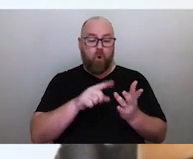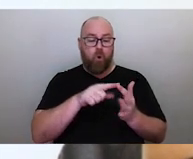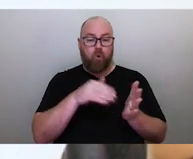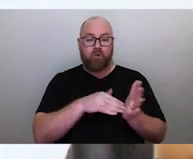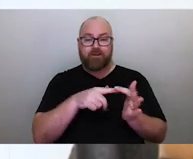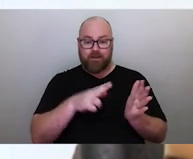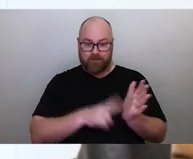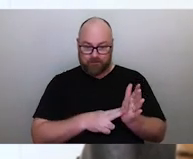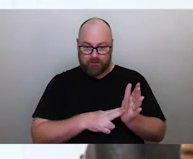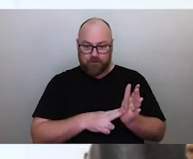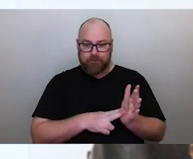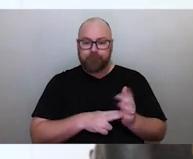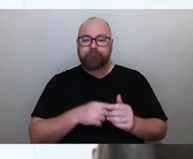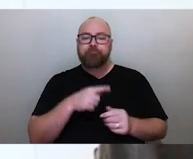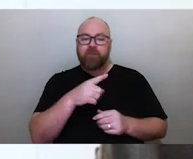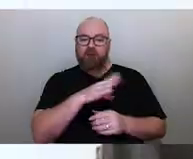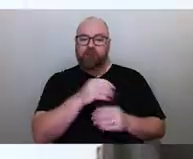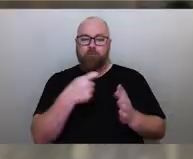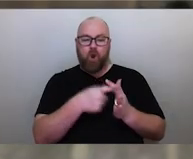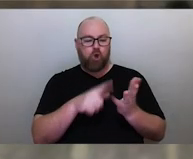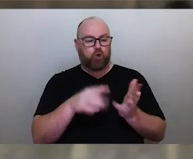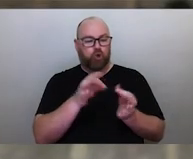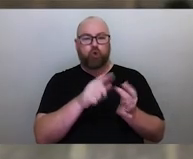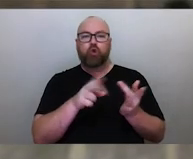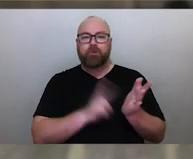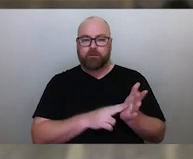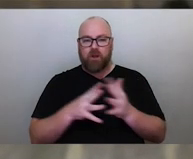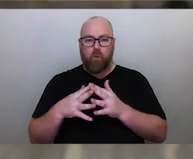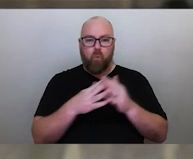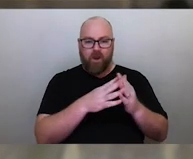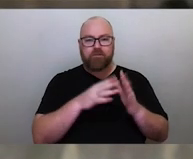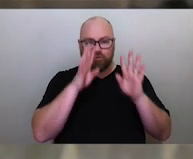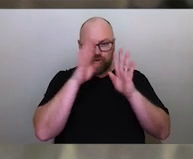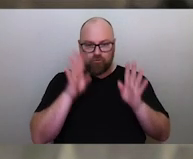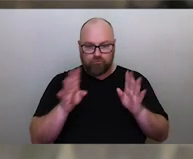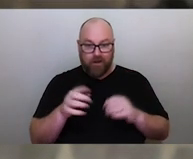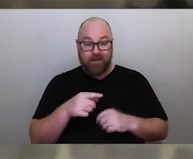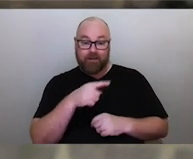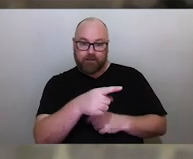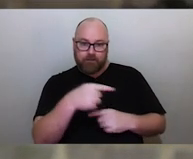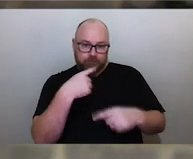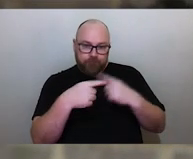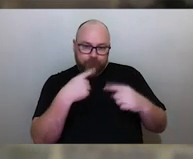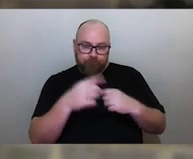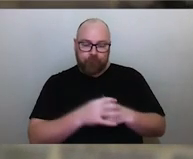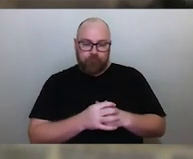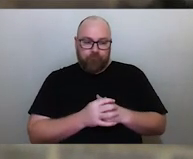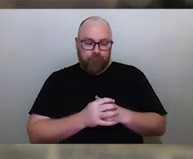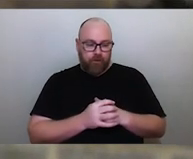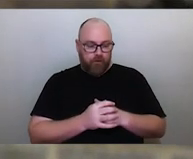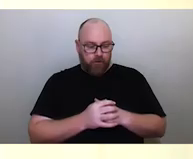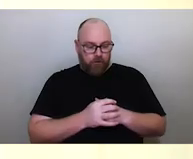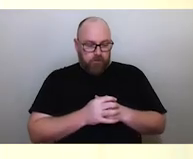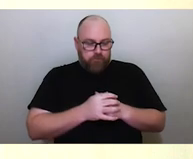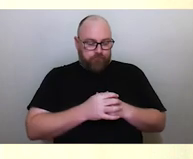from the village of Kubin in the Western Torres Strait, and what he explained to me is that what you want to do